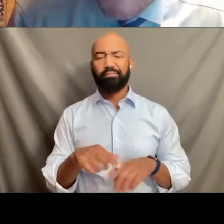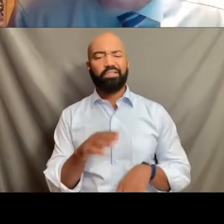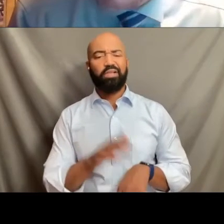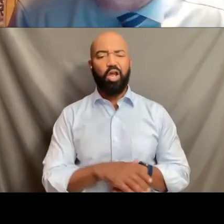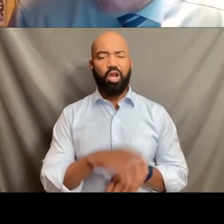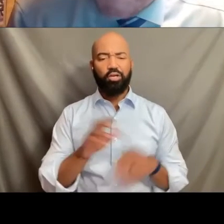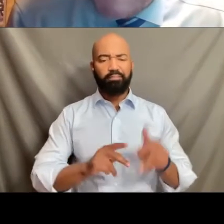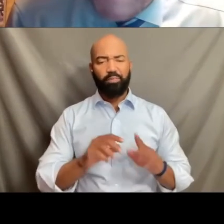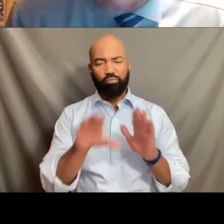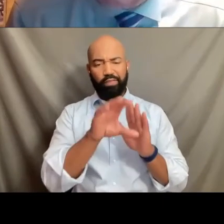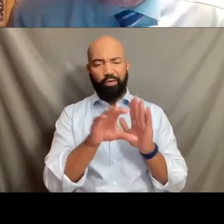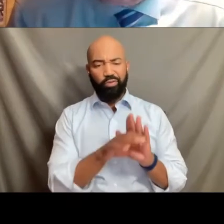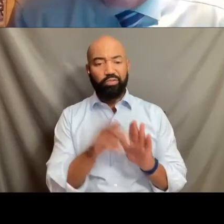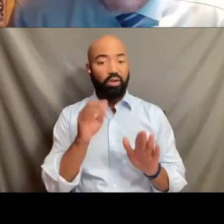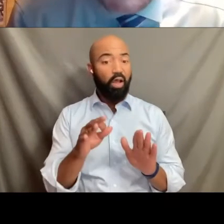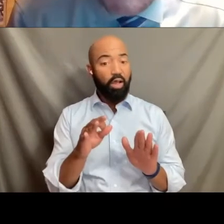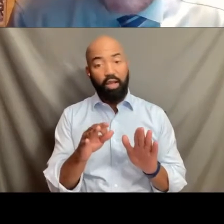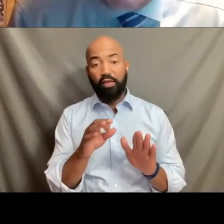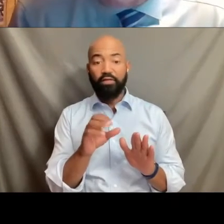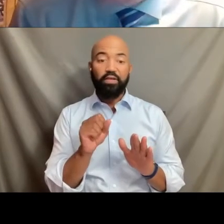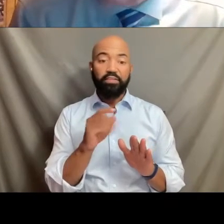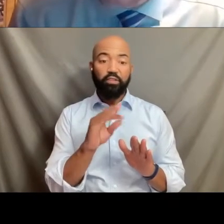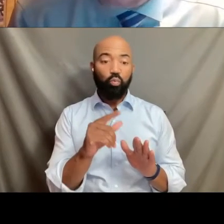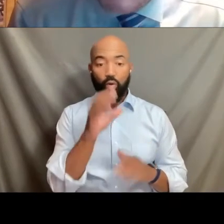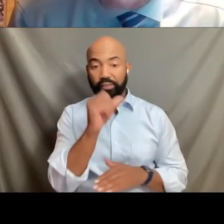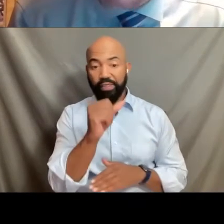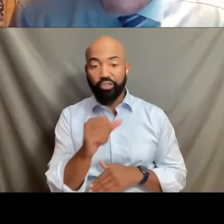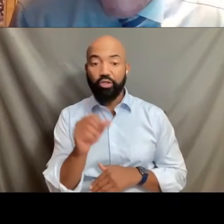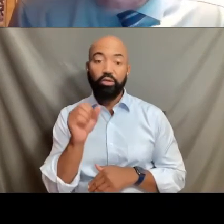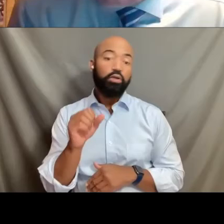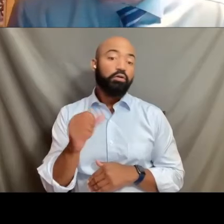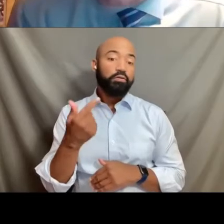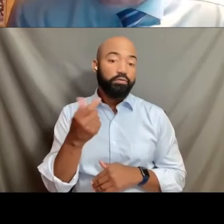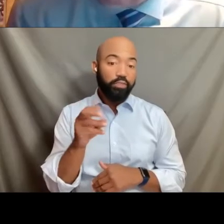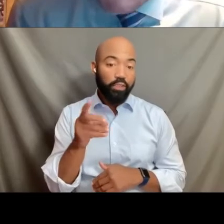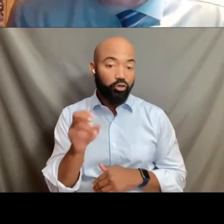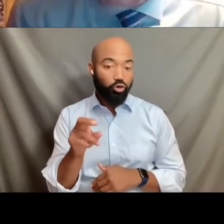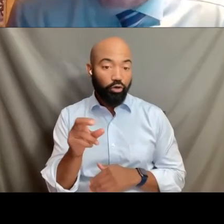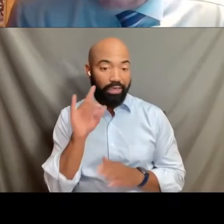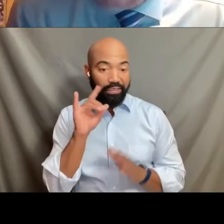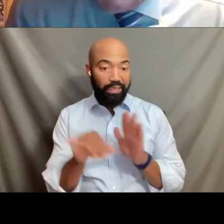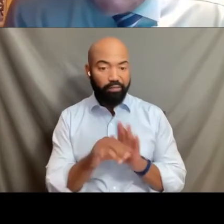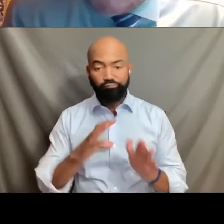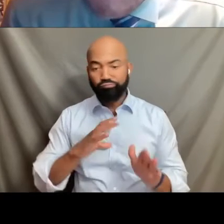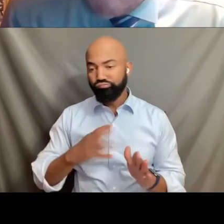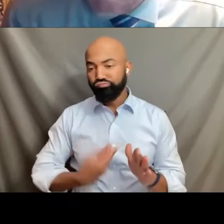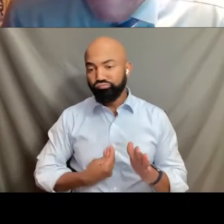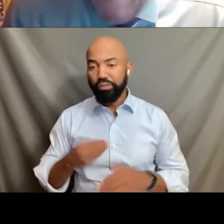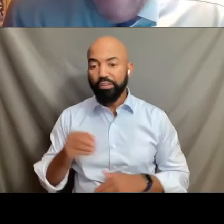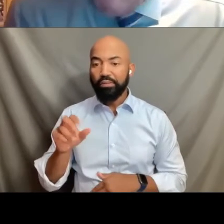of sexual orientation or gender identity, transgender status, but based upon the fact they are people who love each other